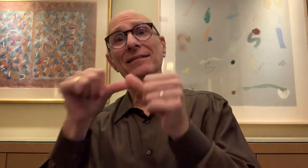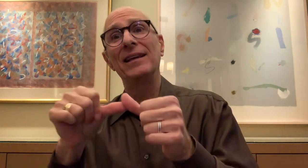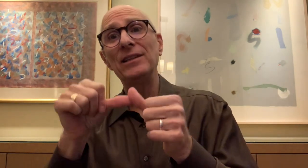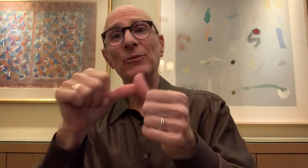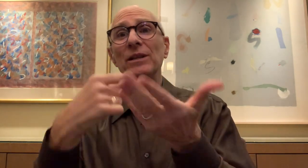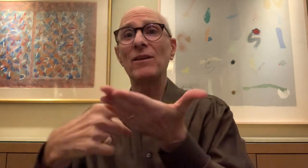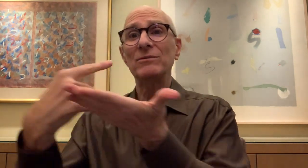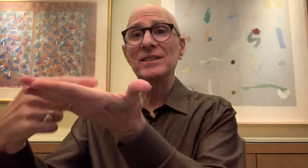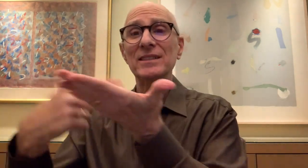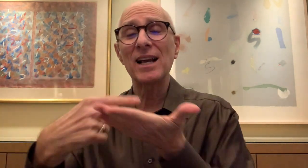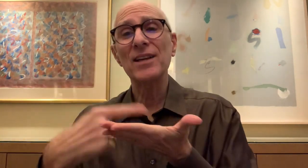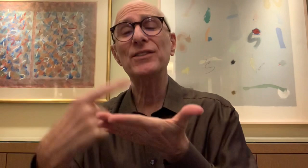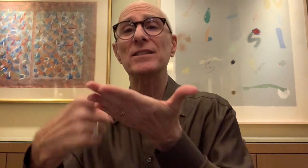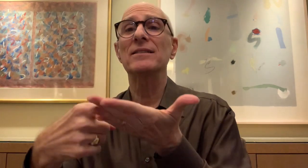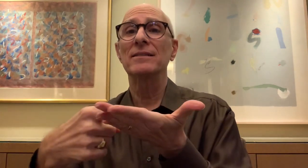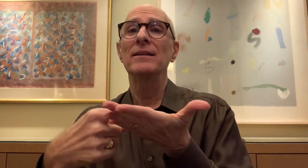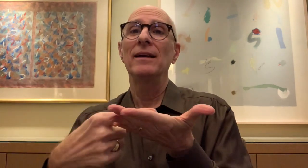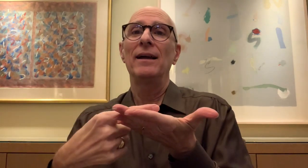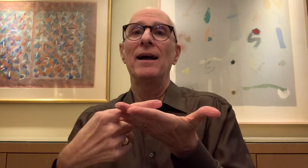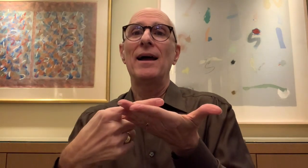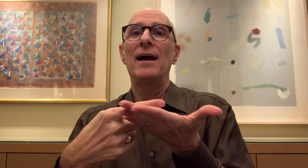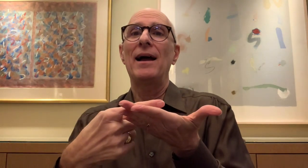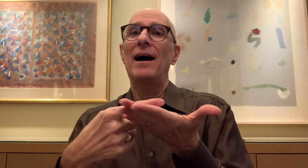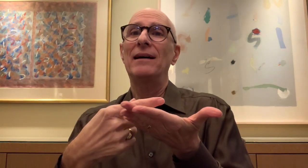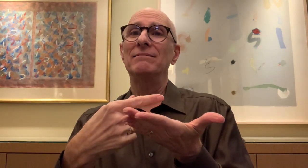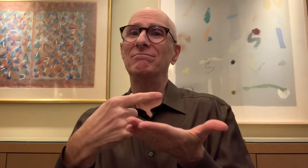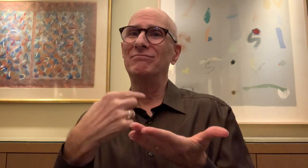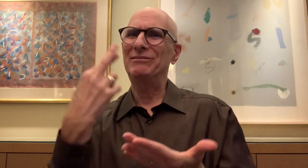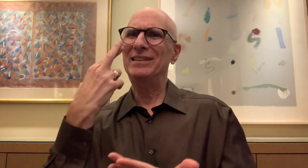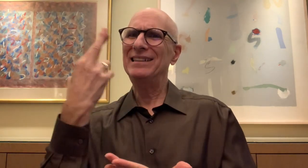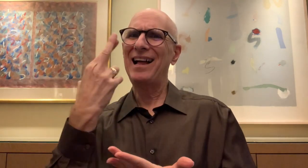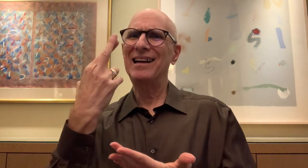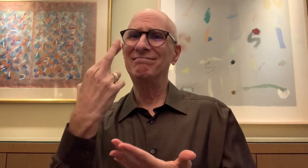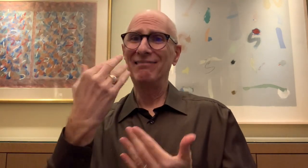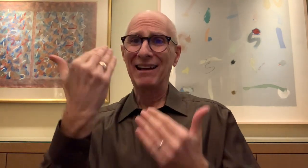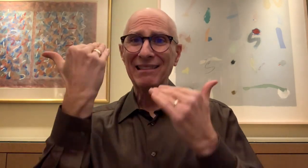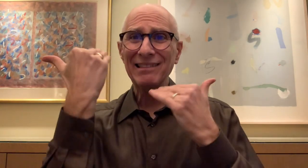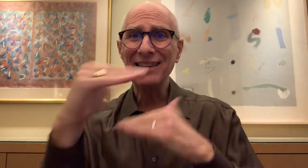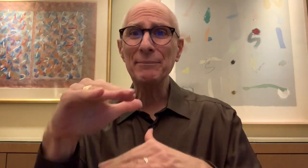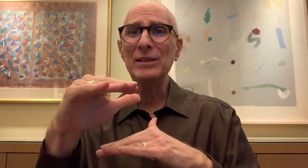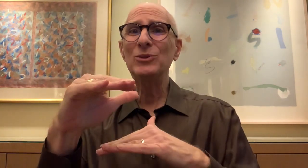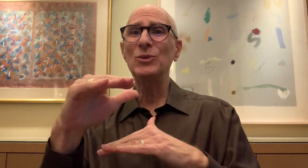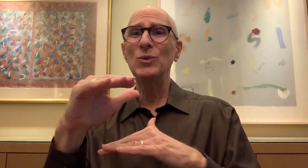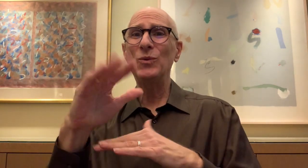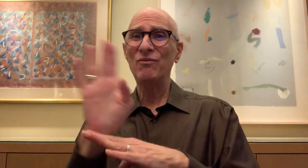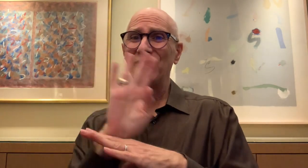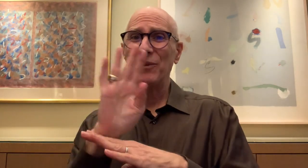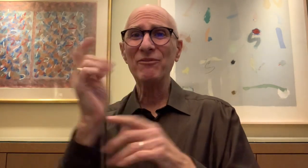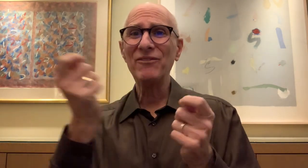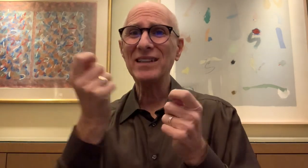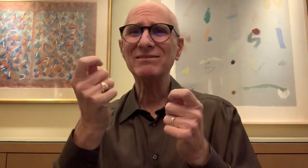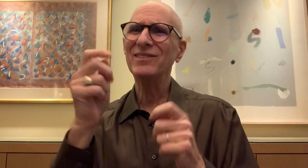During the process and discussion, we realized that we do not want this to be limited to film festival only,